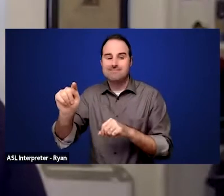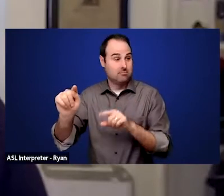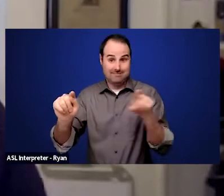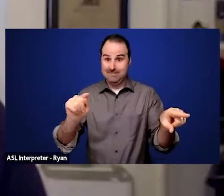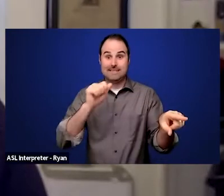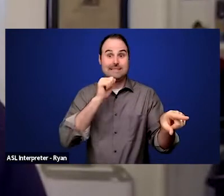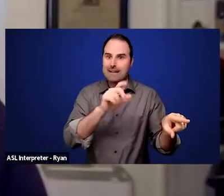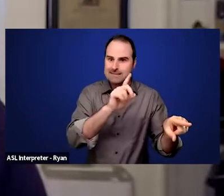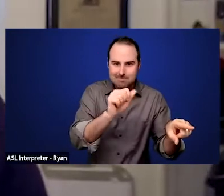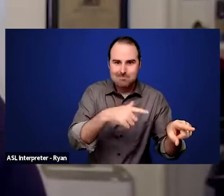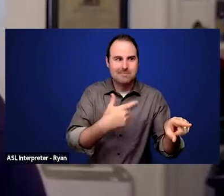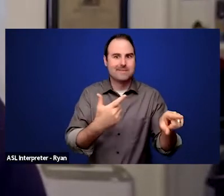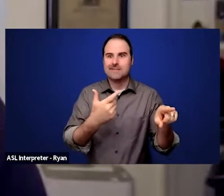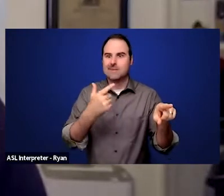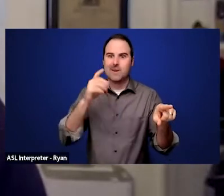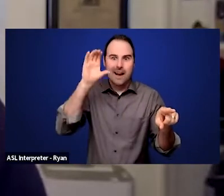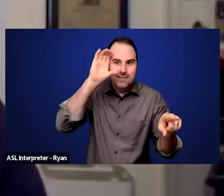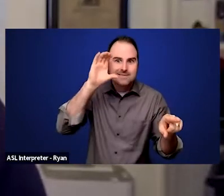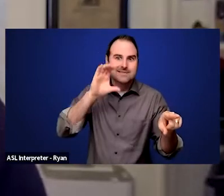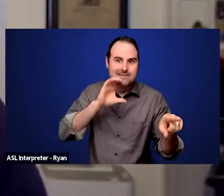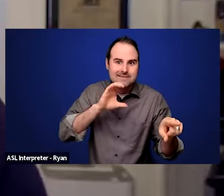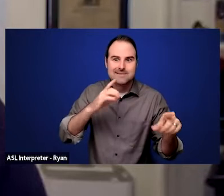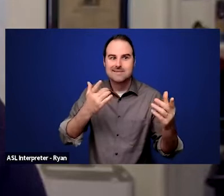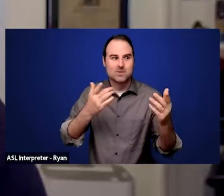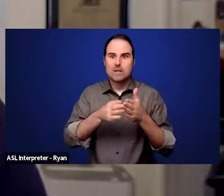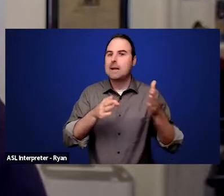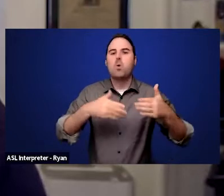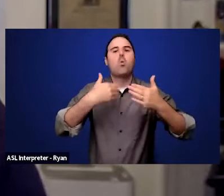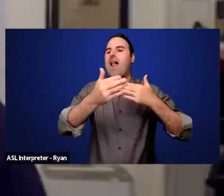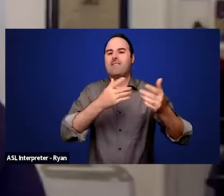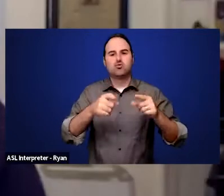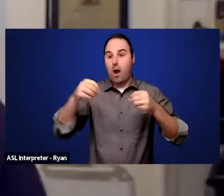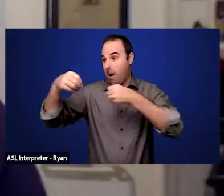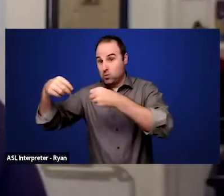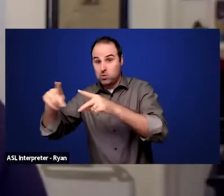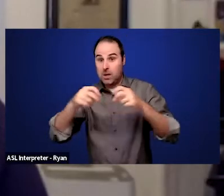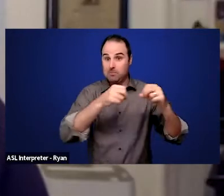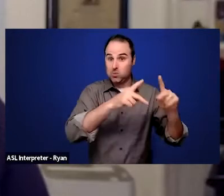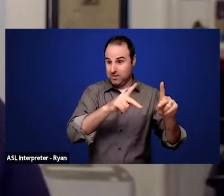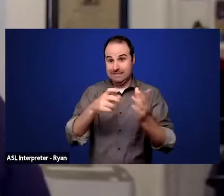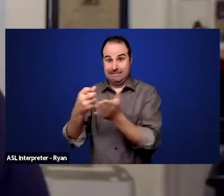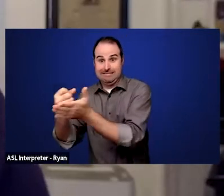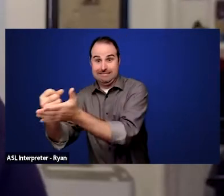or neighbor or whatever. And that, I think it relates to a question